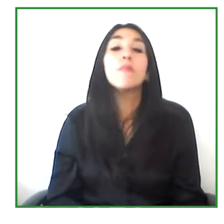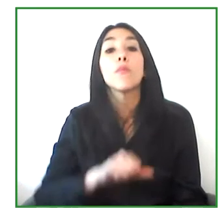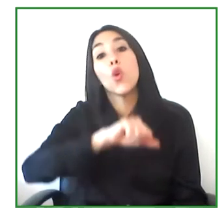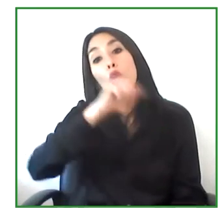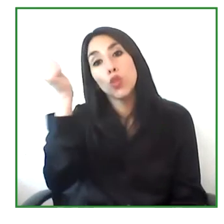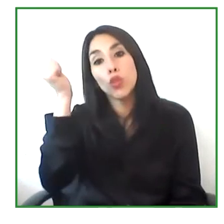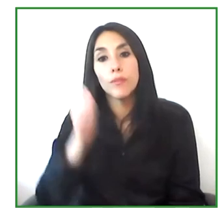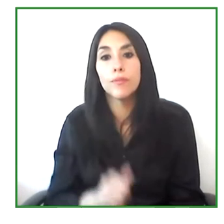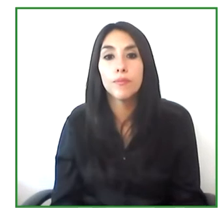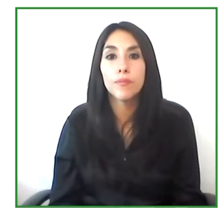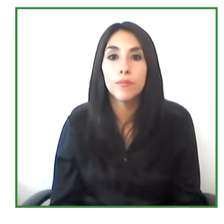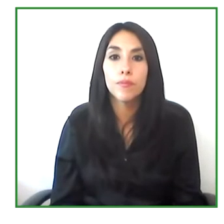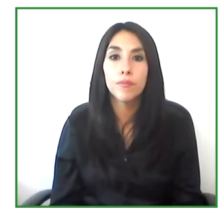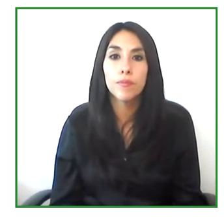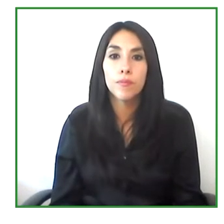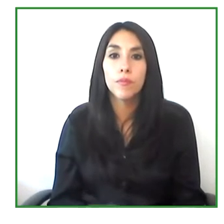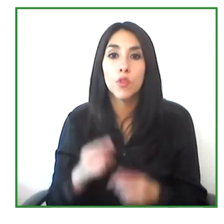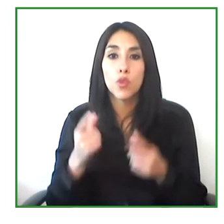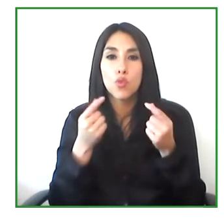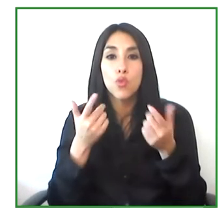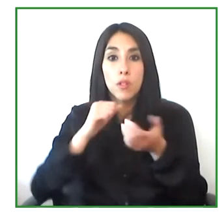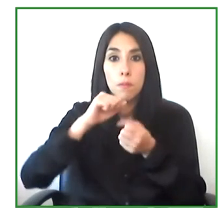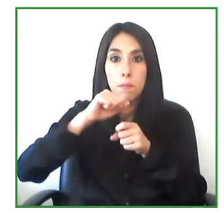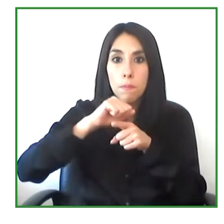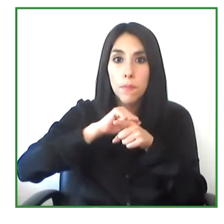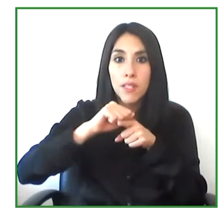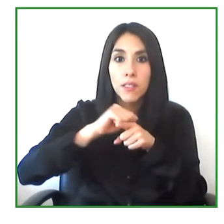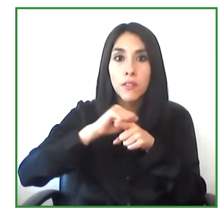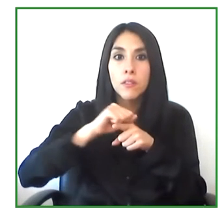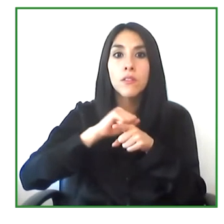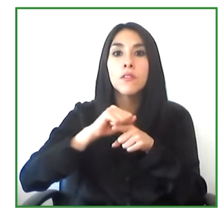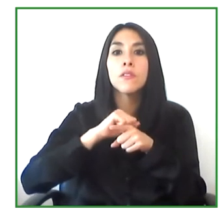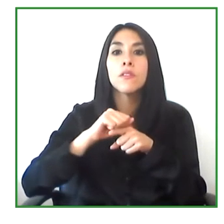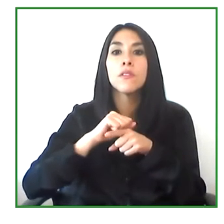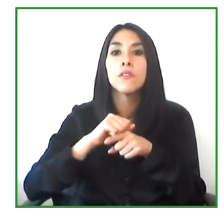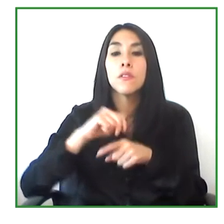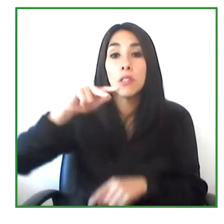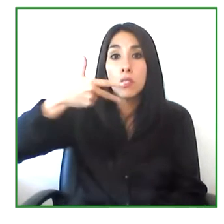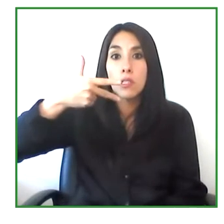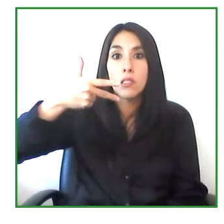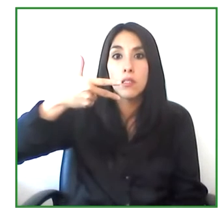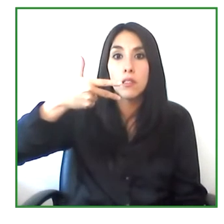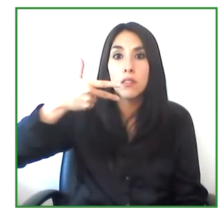we will create at least three exercises that show the need